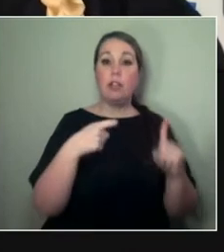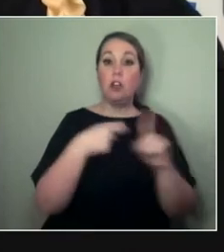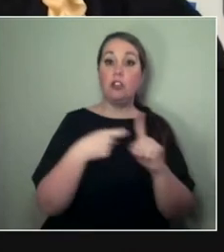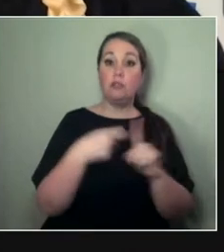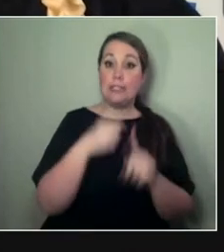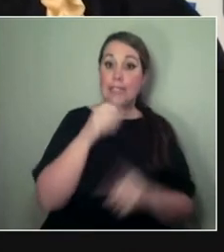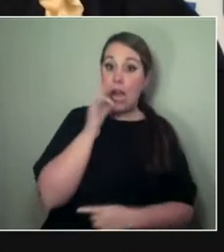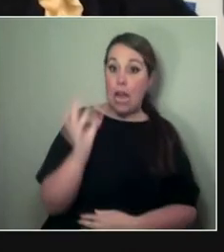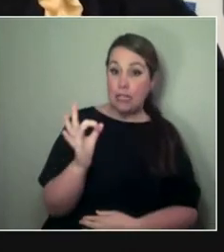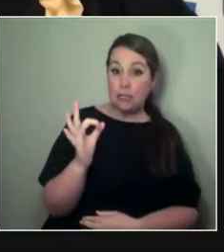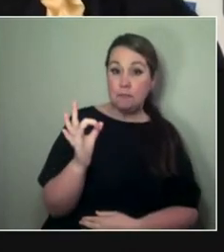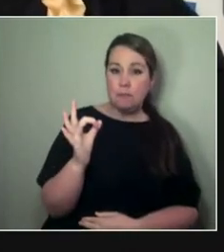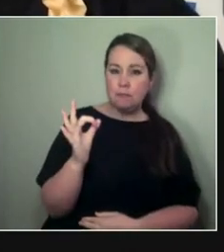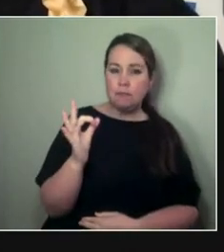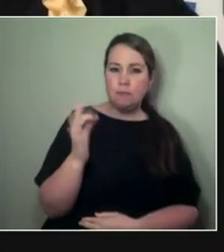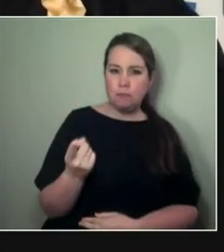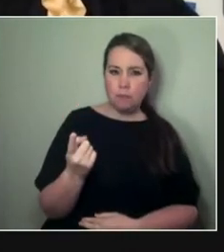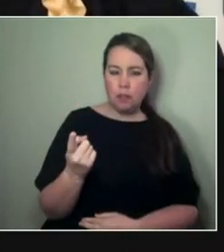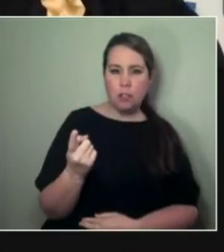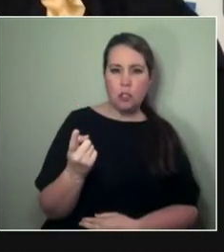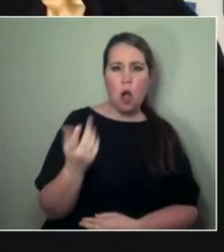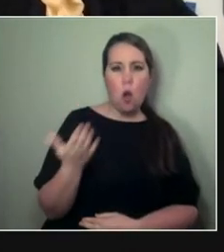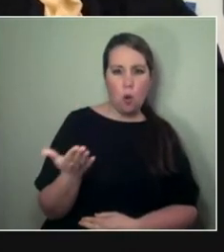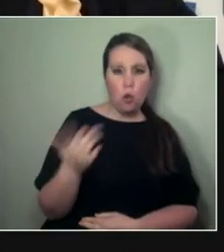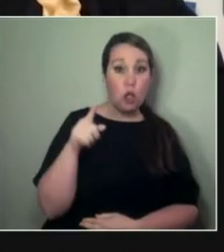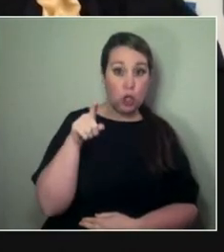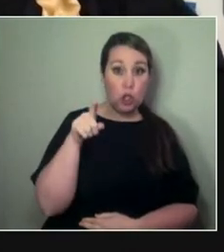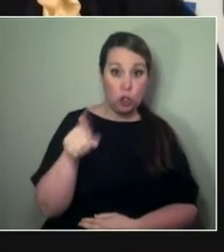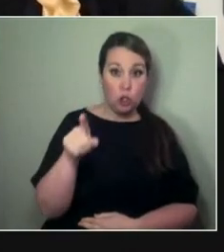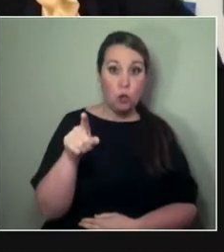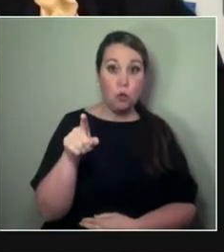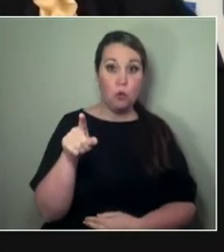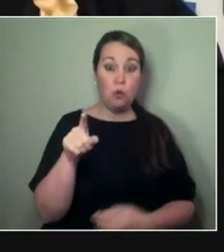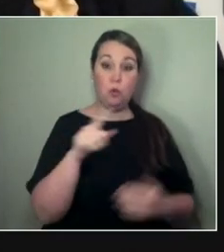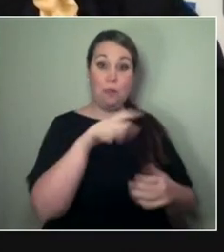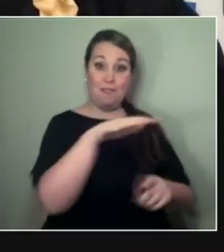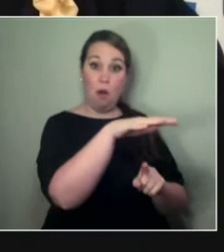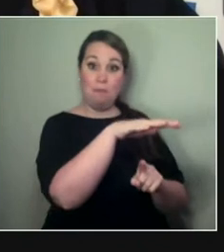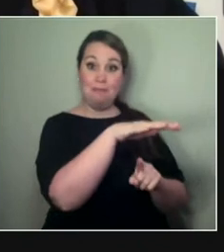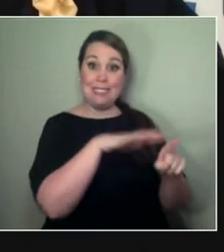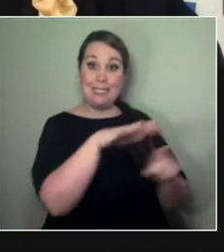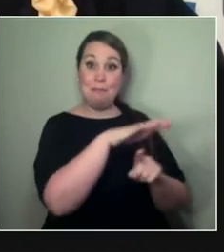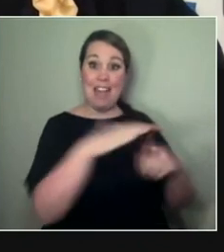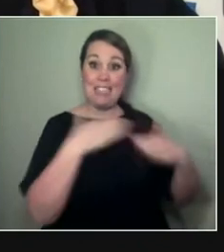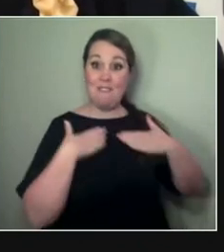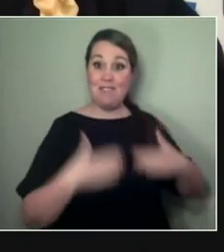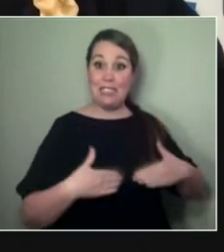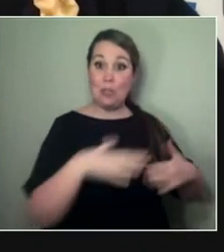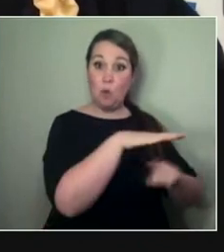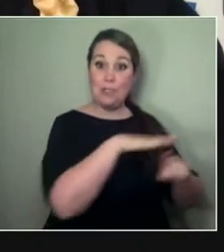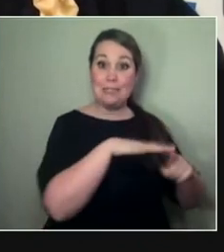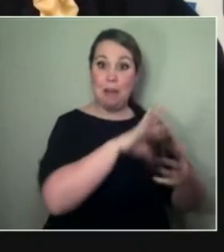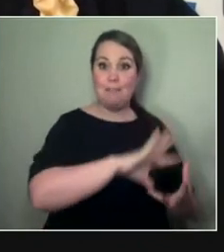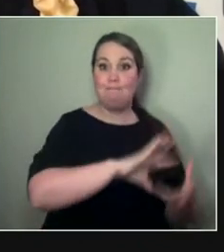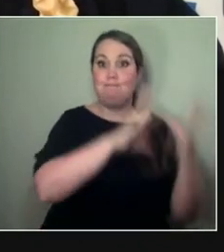That mimicking that you're doing online, have there been... Has it opened up new avenues?